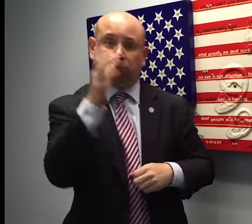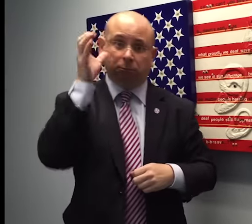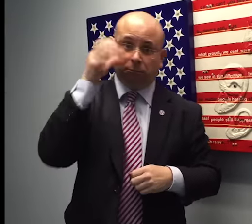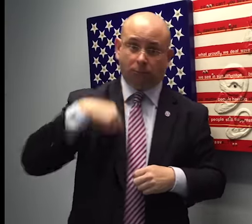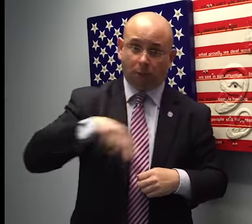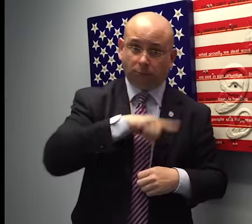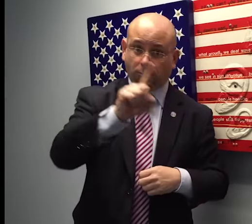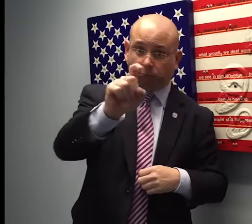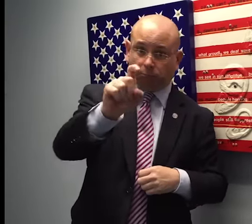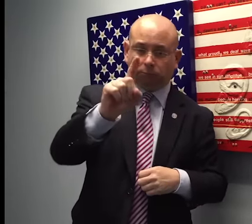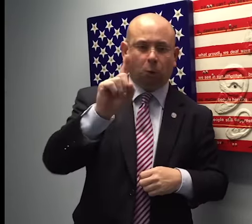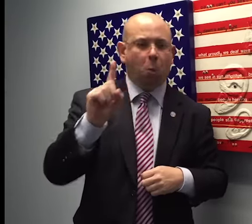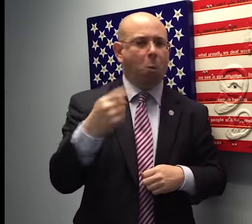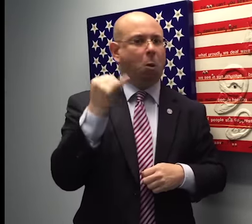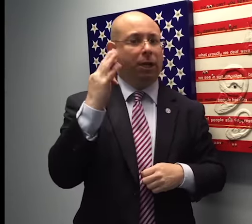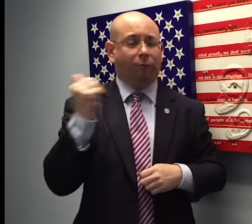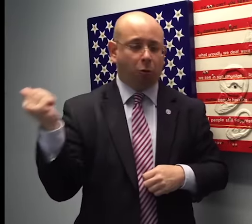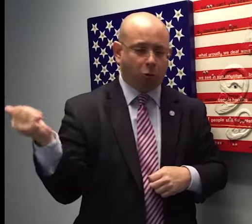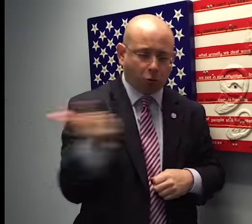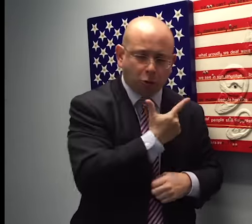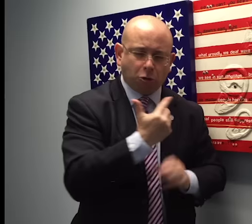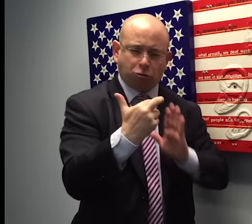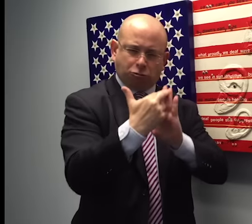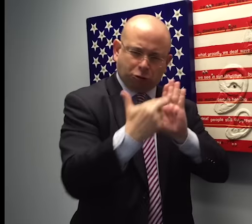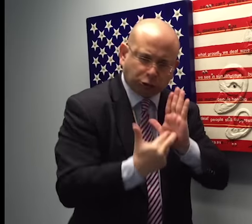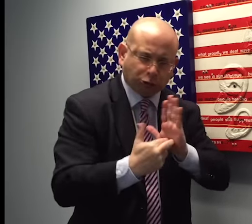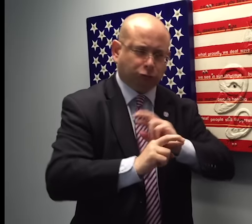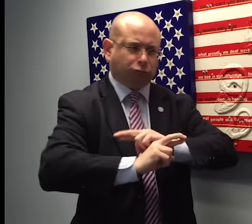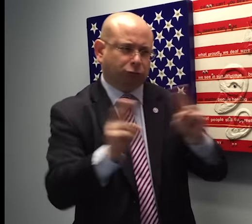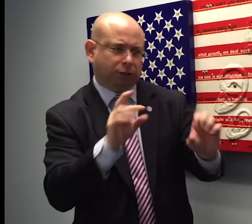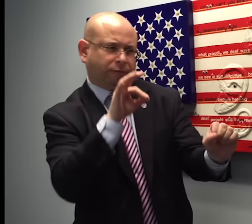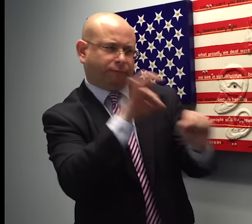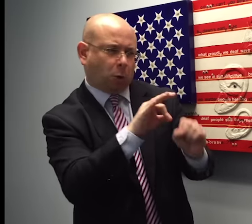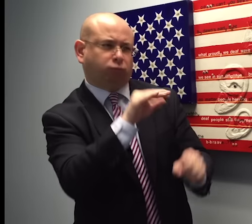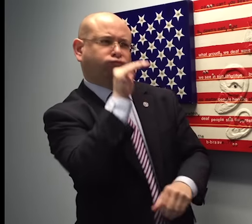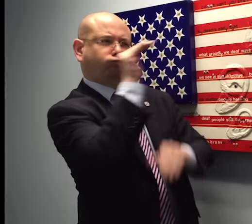We have more power if we vote.